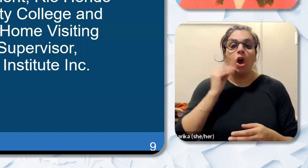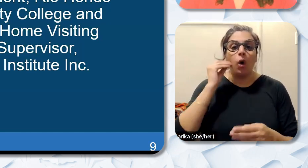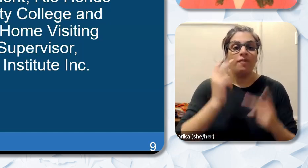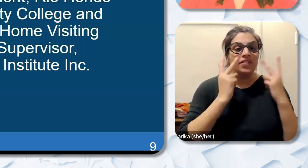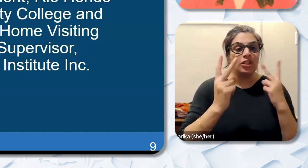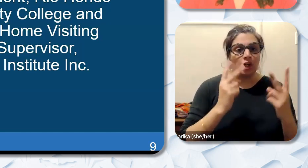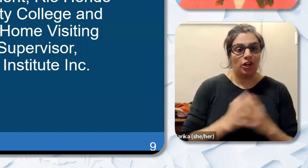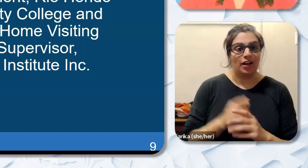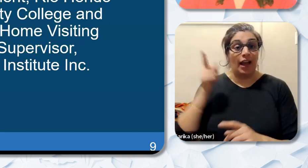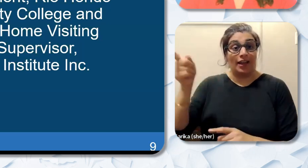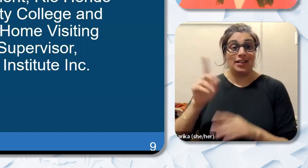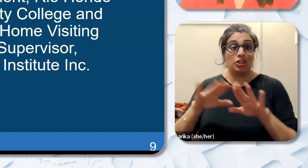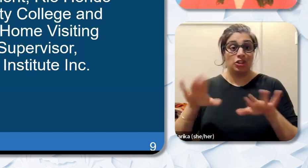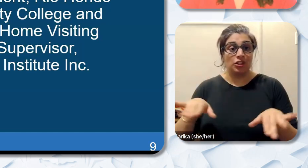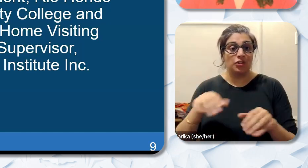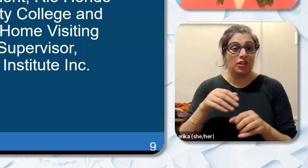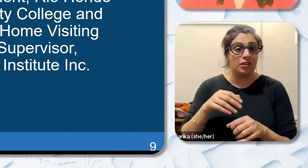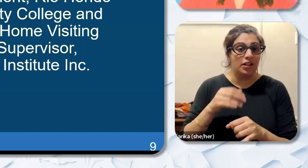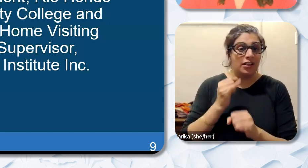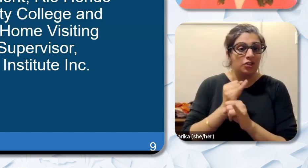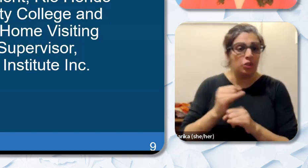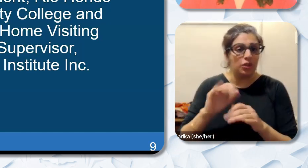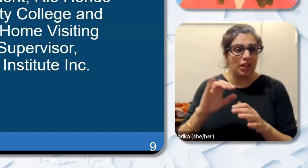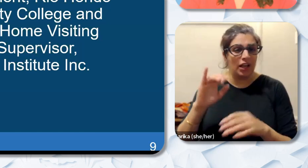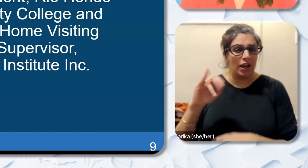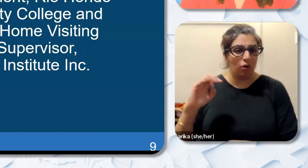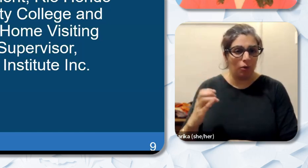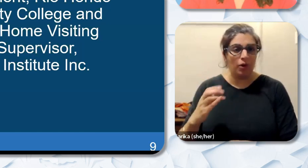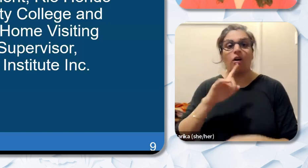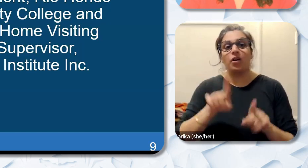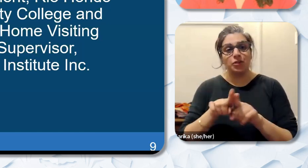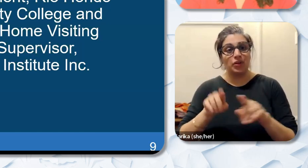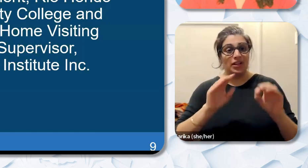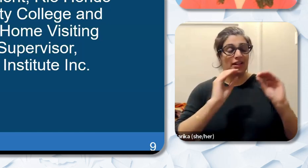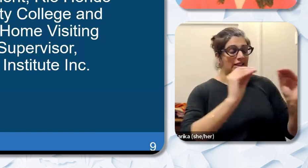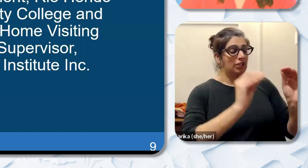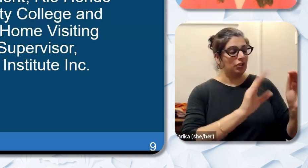She also teaches child development courses and mentors students at Rio Hondo Community